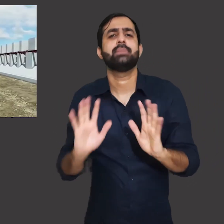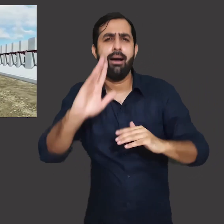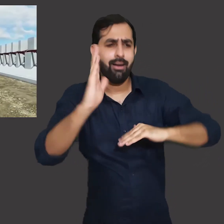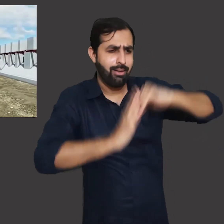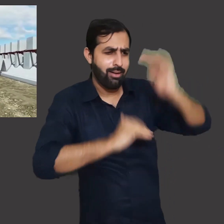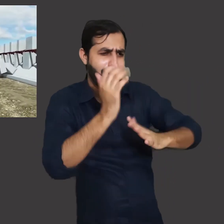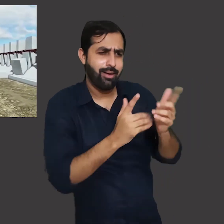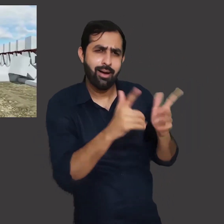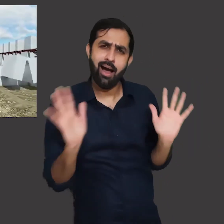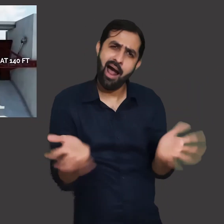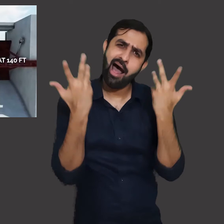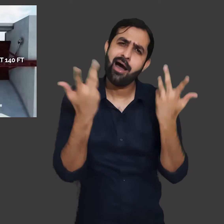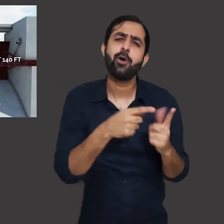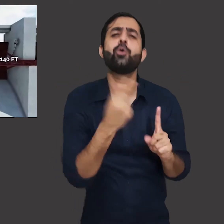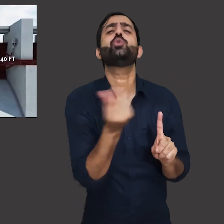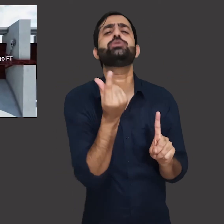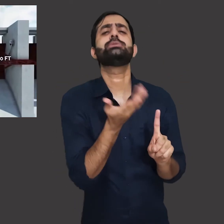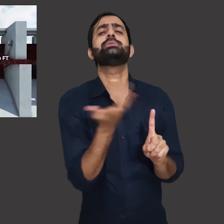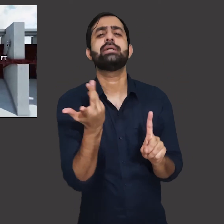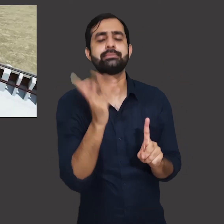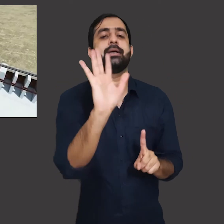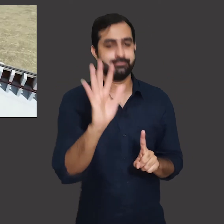Why do we build dams? What are its uses?